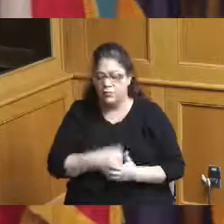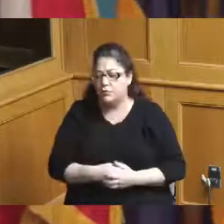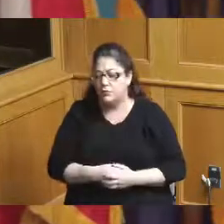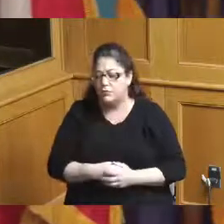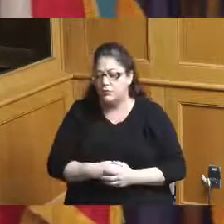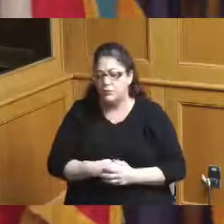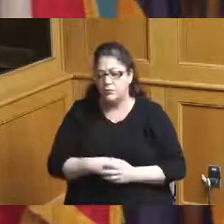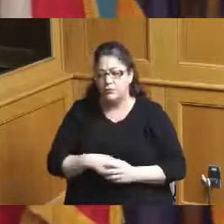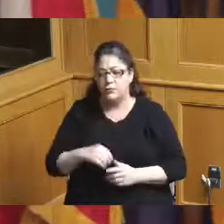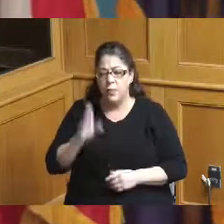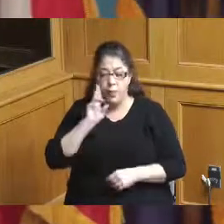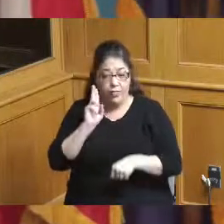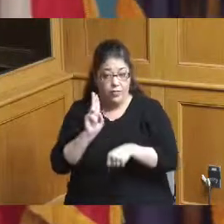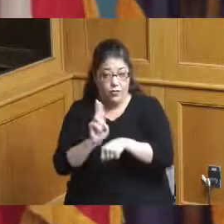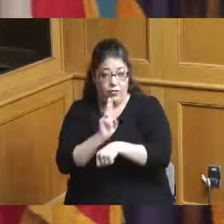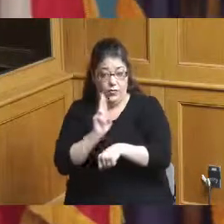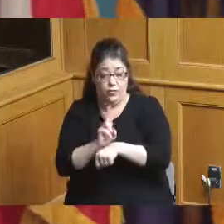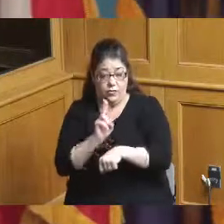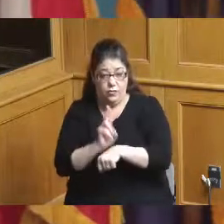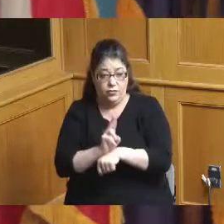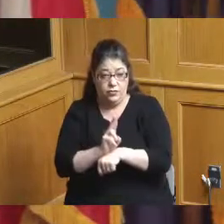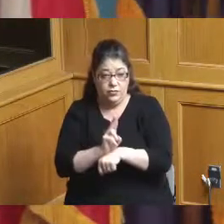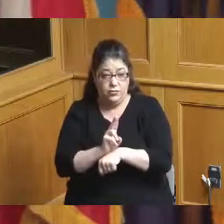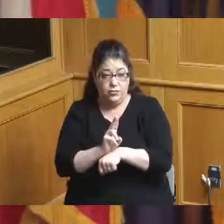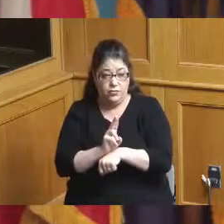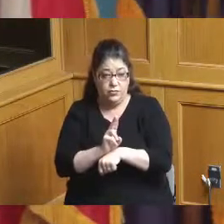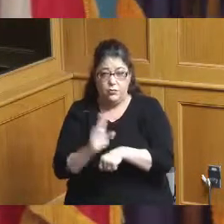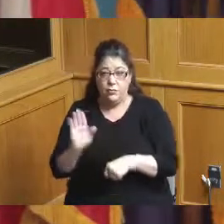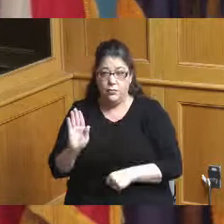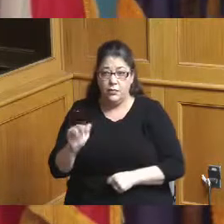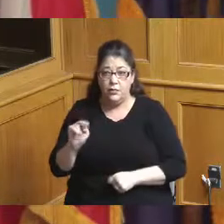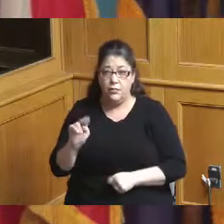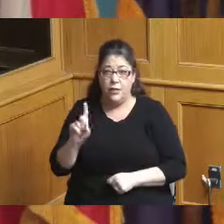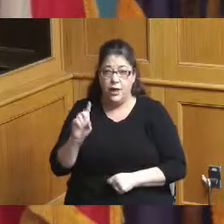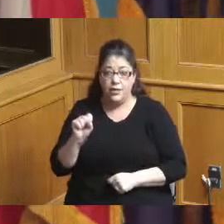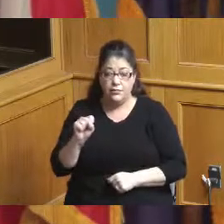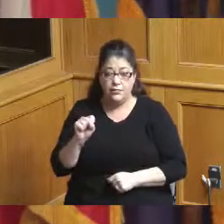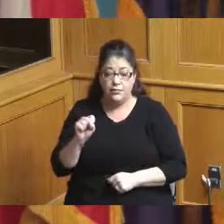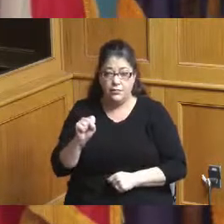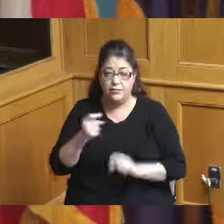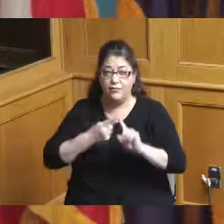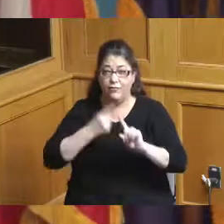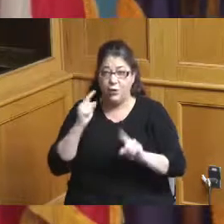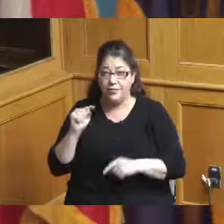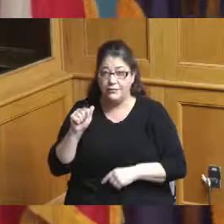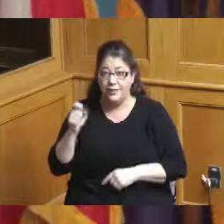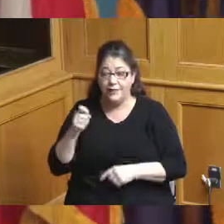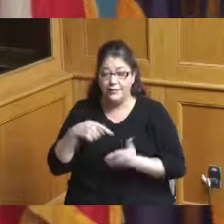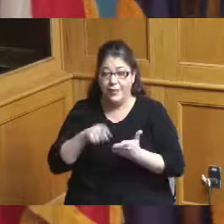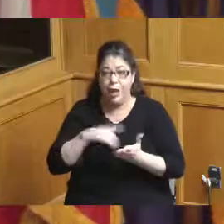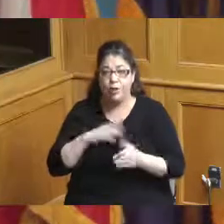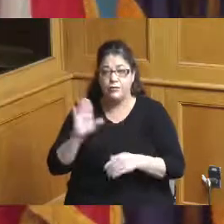we're going to be using but we use bonds by the taxpayers and then there was a lawsuit